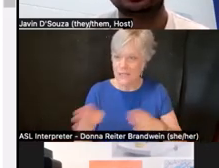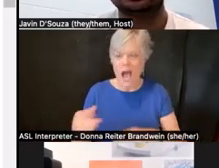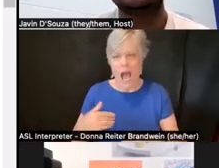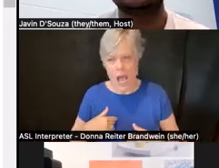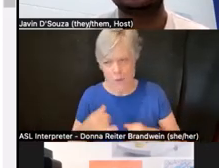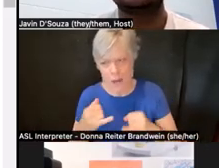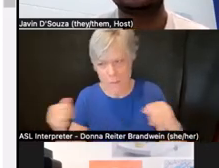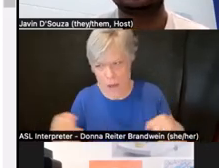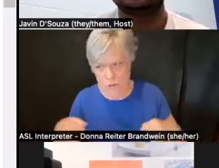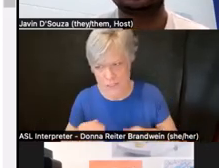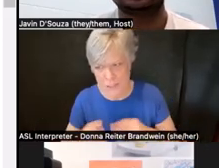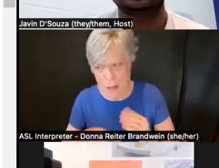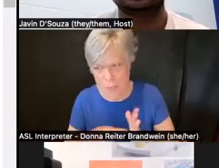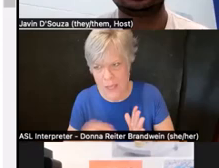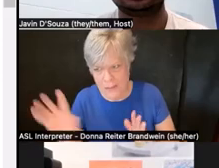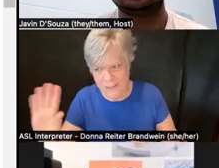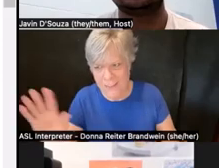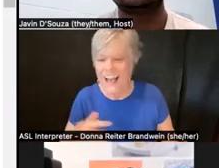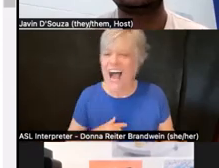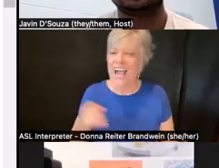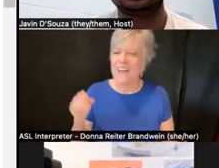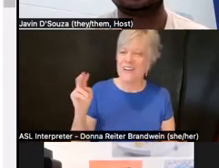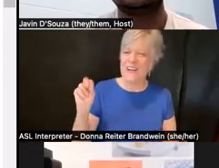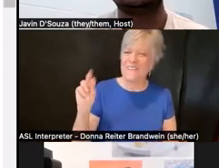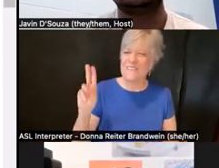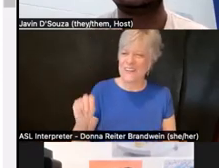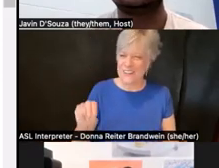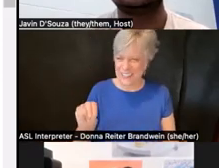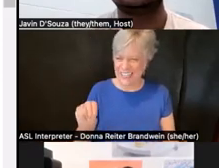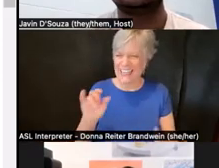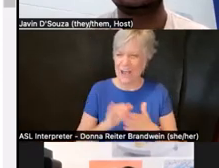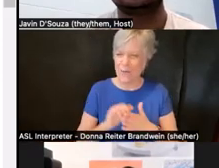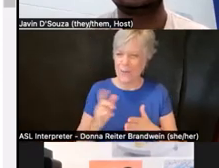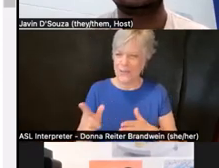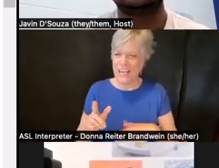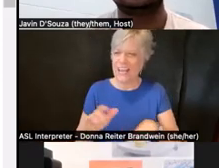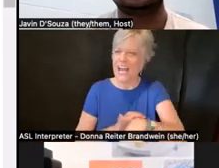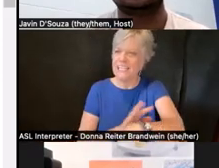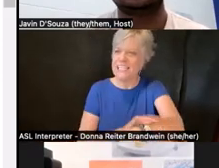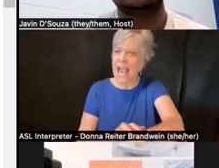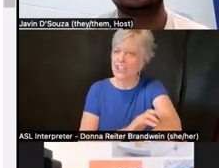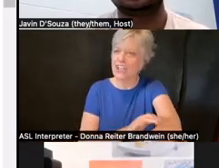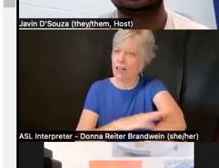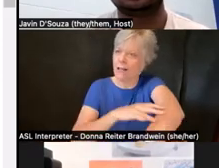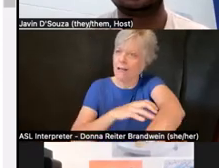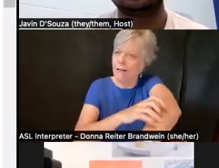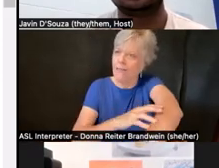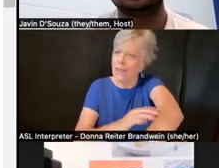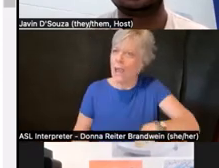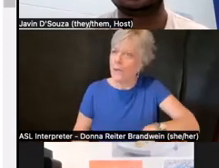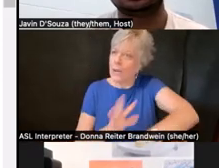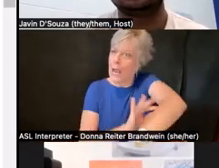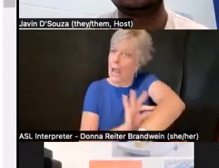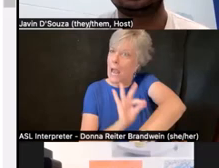I'd have a version of it that would be in a tactile font that I would extend from my body so if I didn't want someone to hug me,